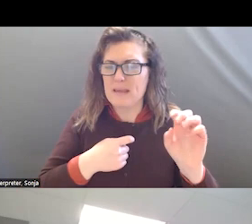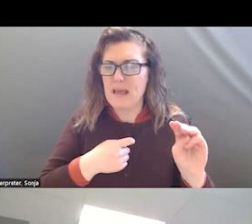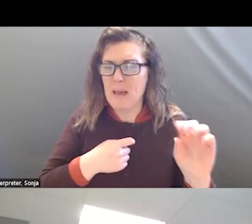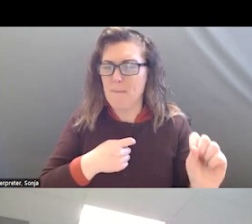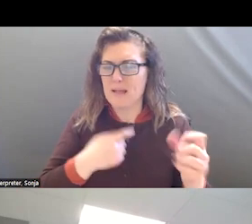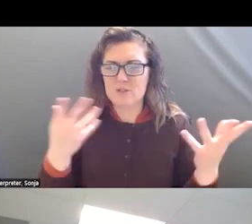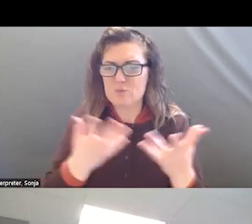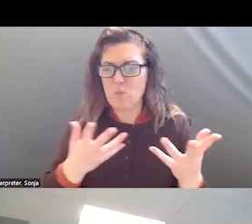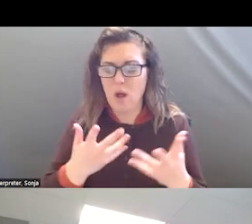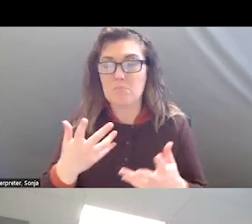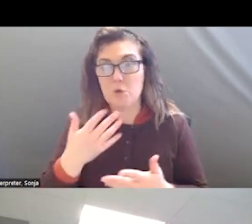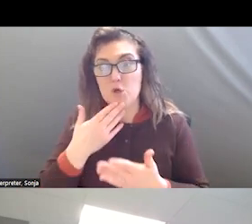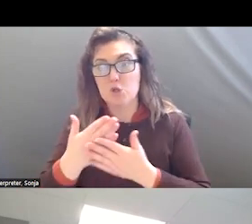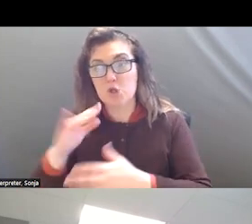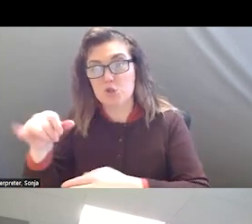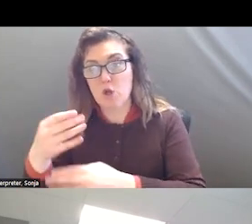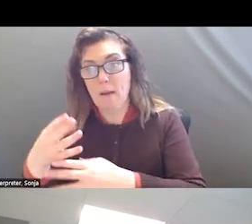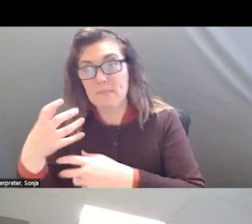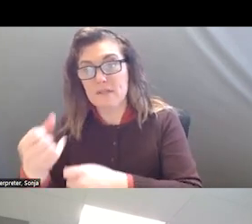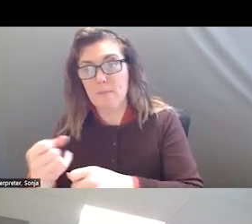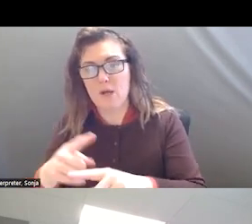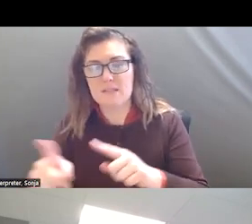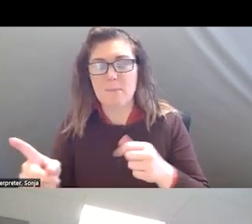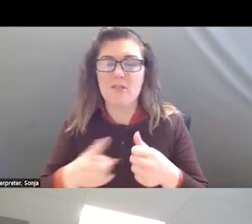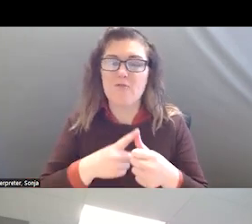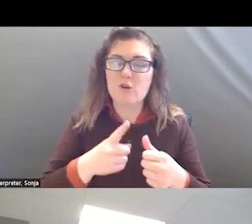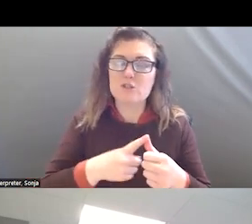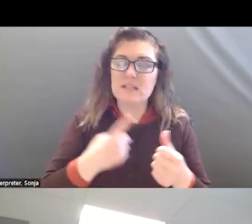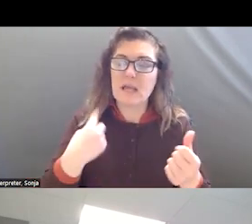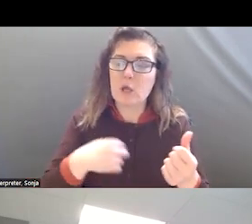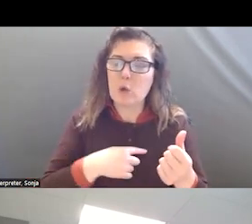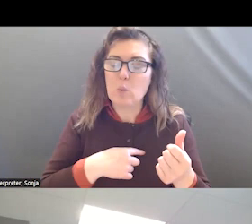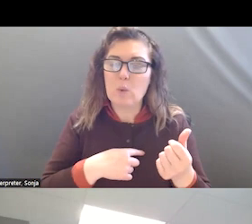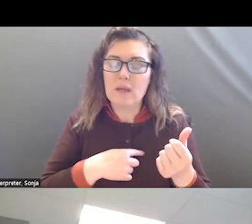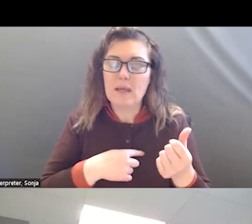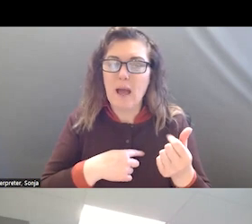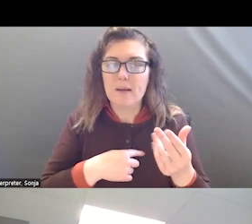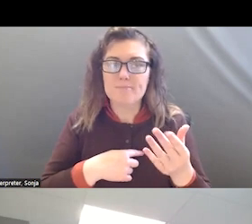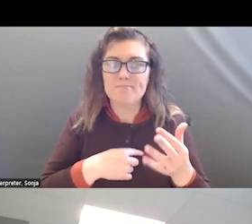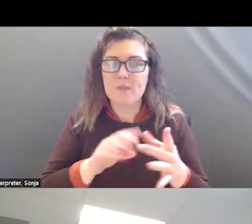I THINK ONE OF THE FIRST THINGS IS COORDINATED EFFORT ACROSS THE